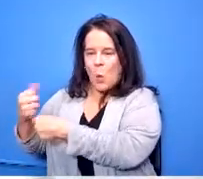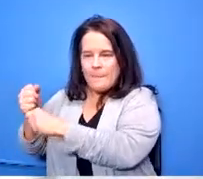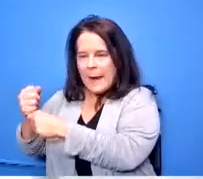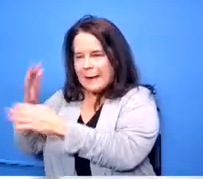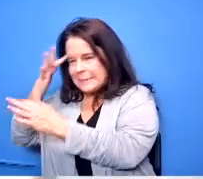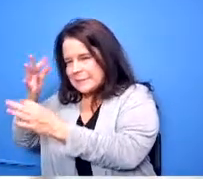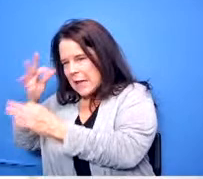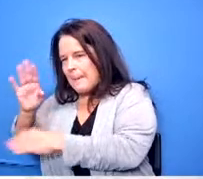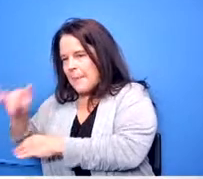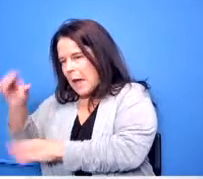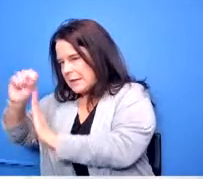any other questions